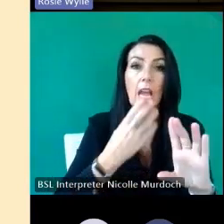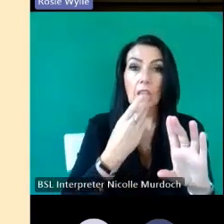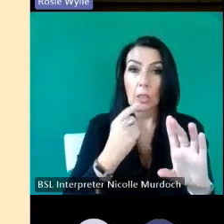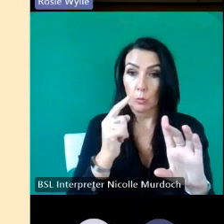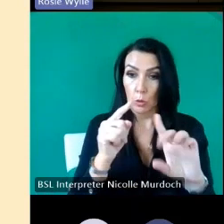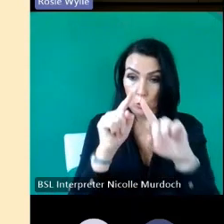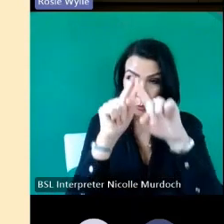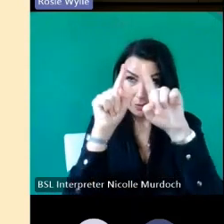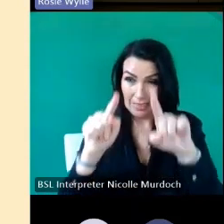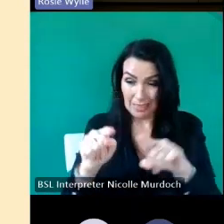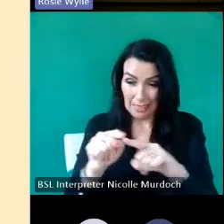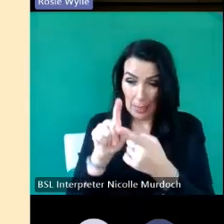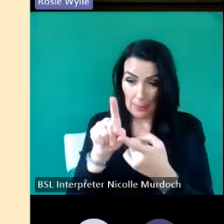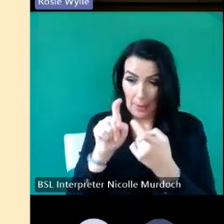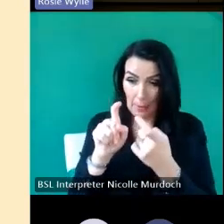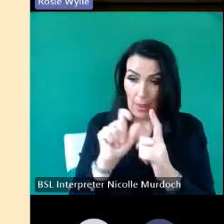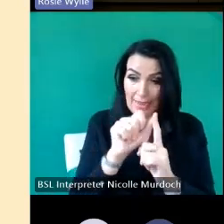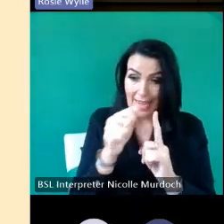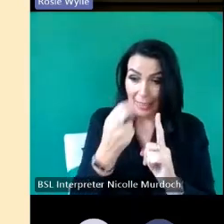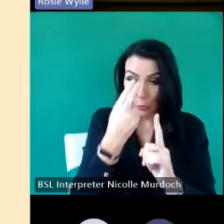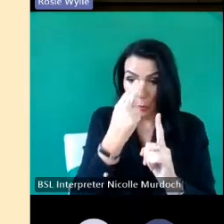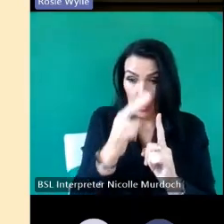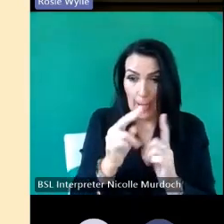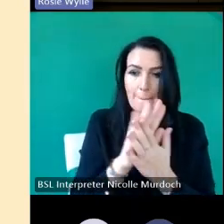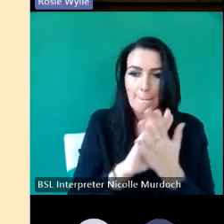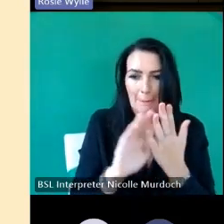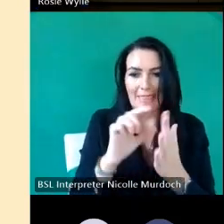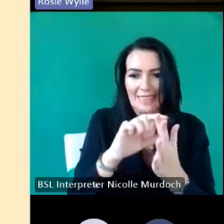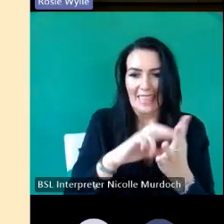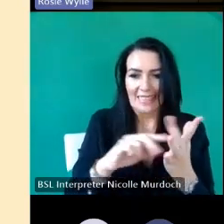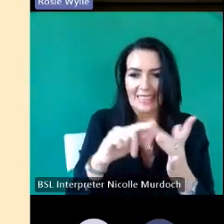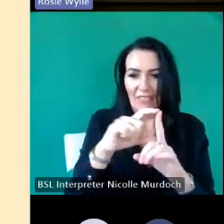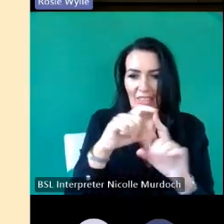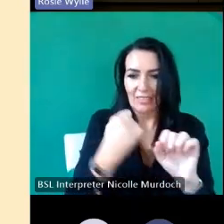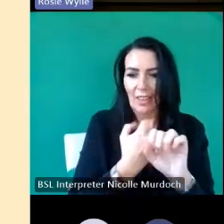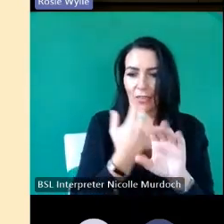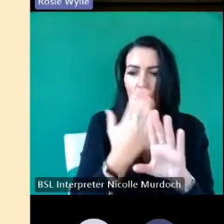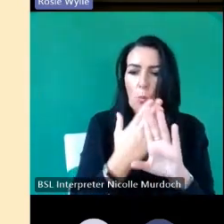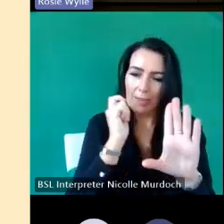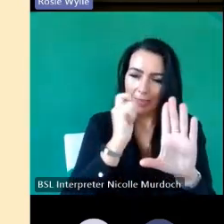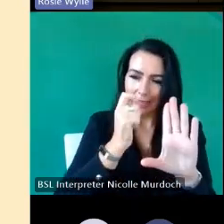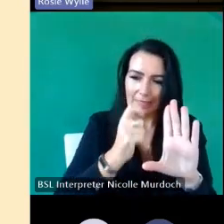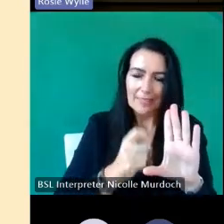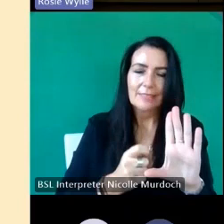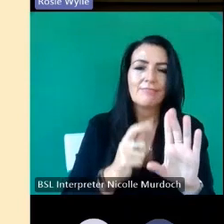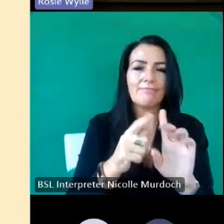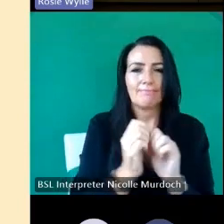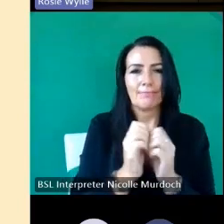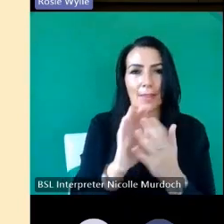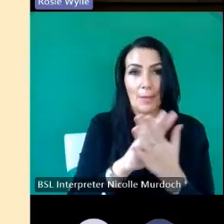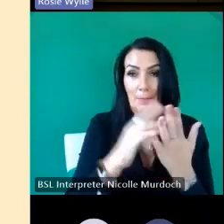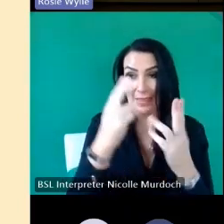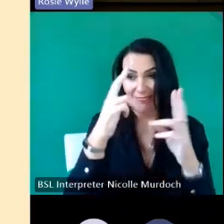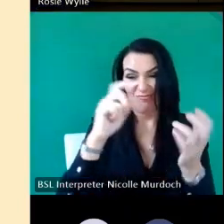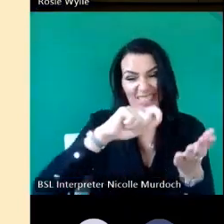to sign his name name on the piece of stone that he worked and that would be him signing his name